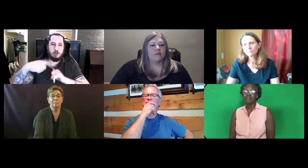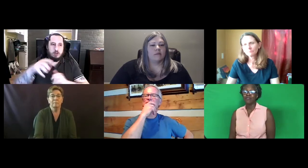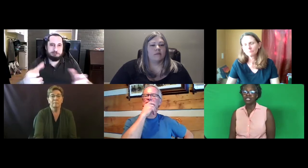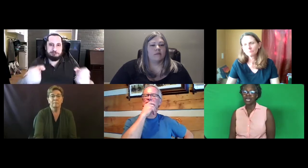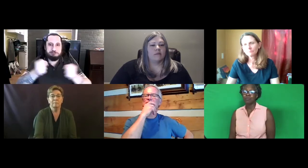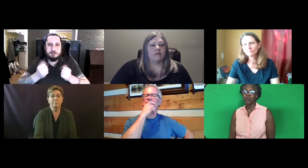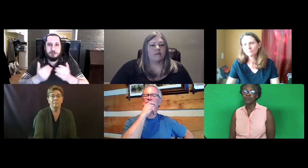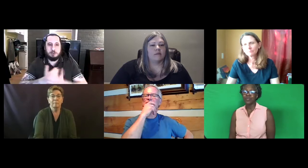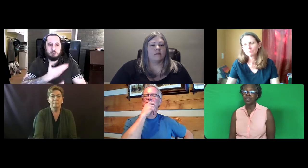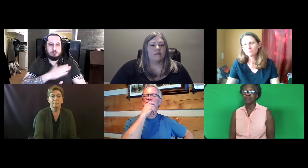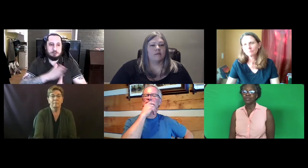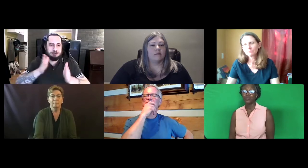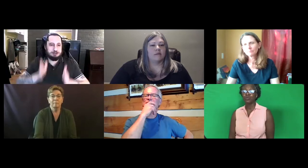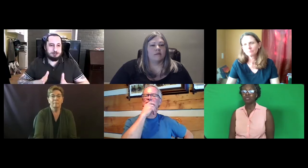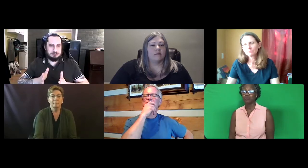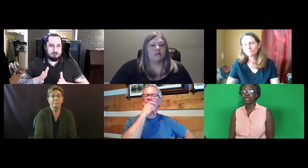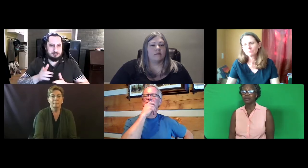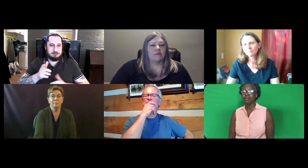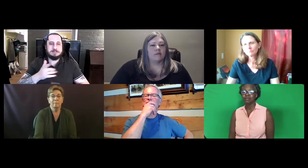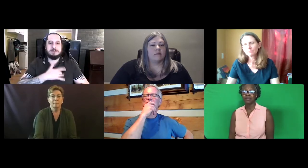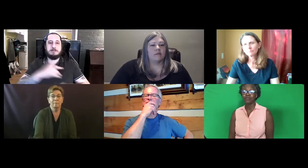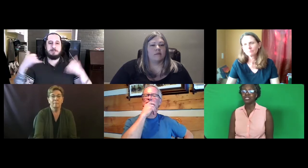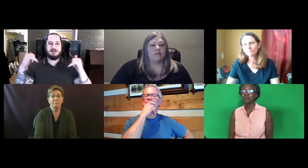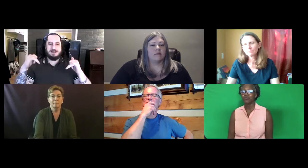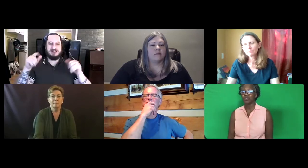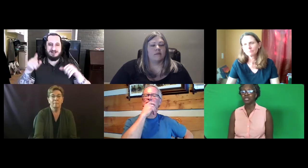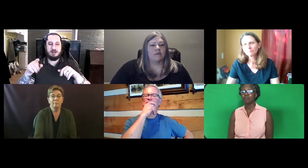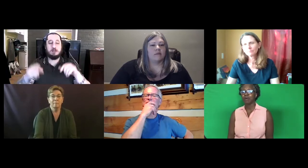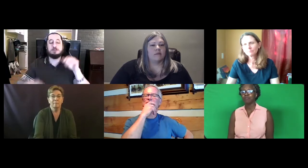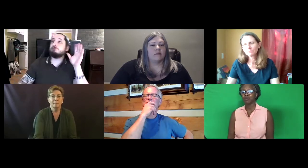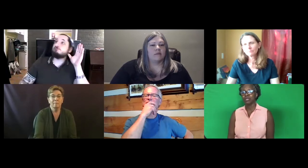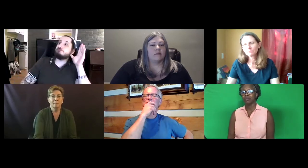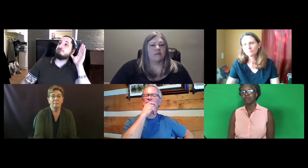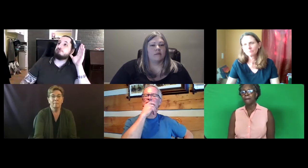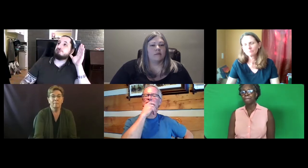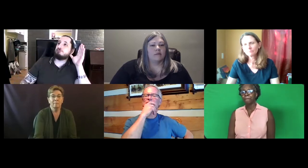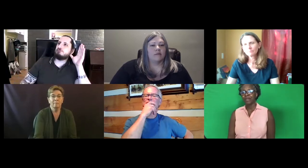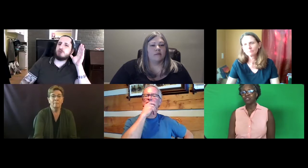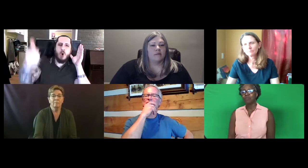For example, who do we bring? Like for example if you're thinking about music.